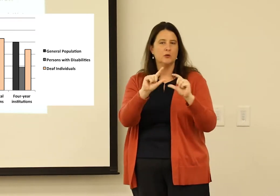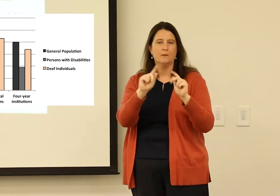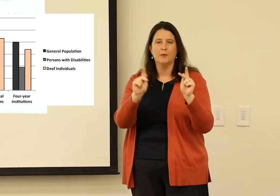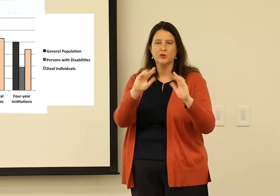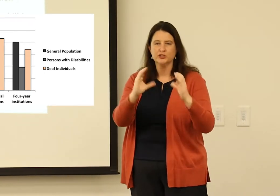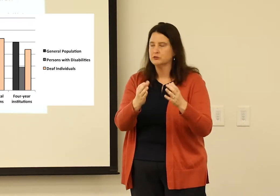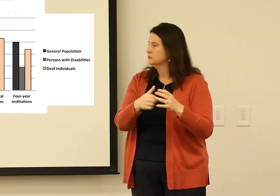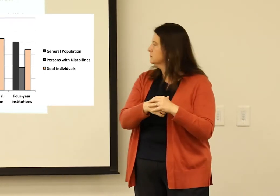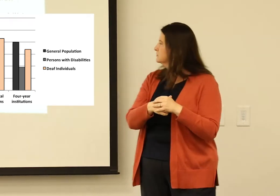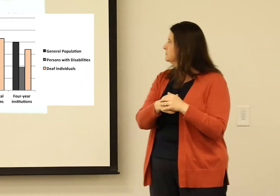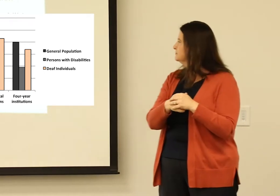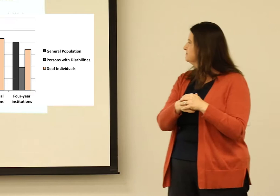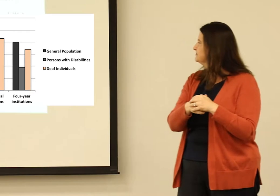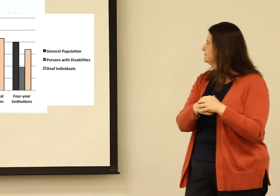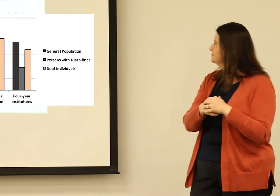The black bar is the general population.